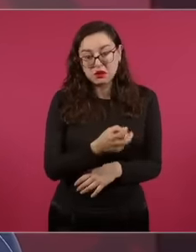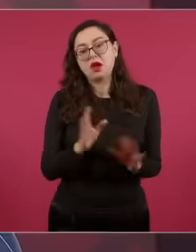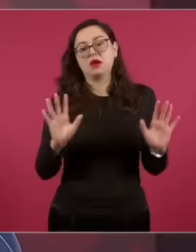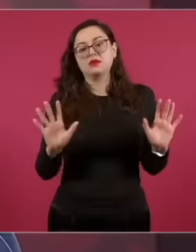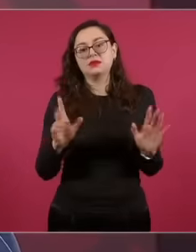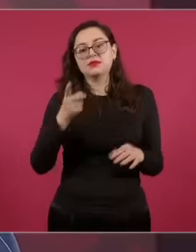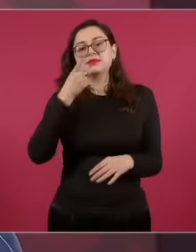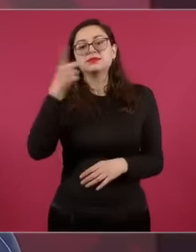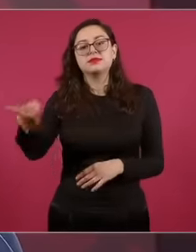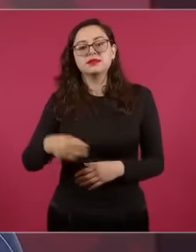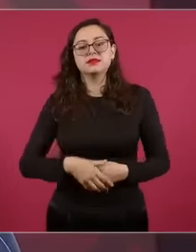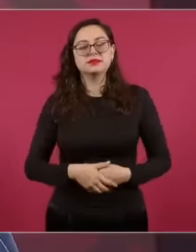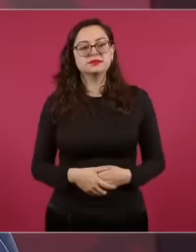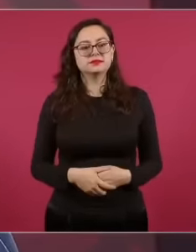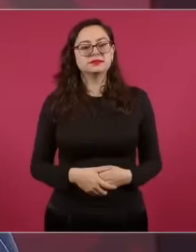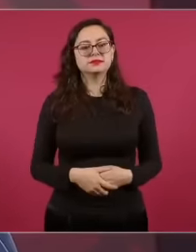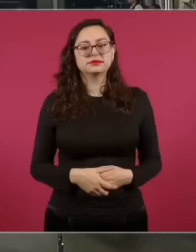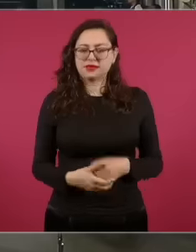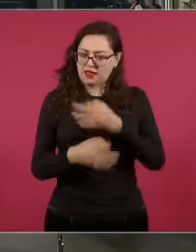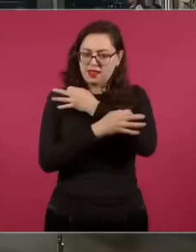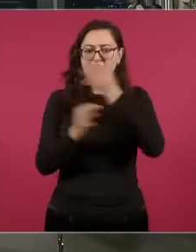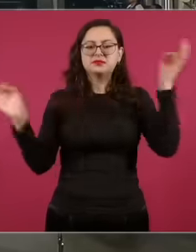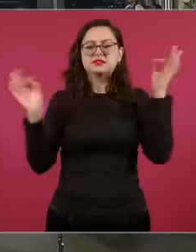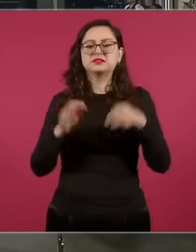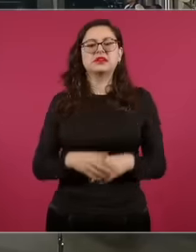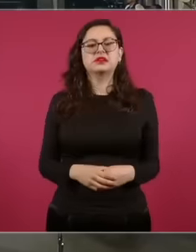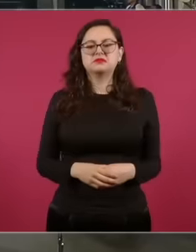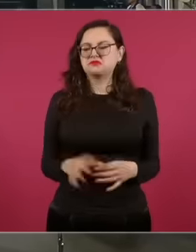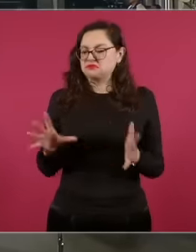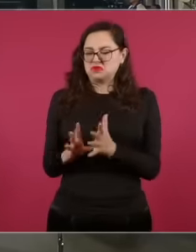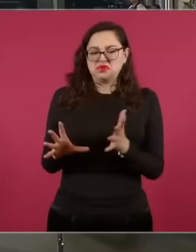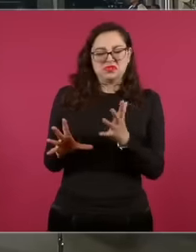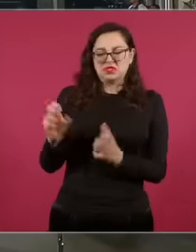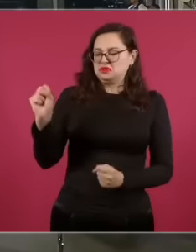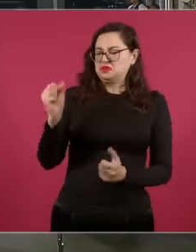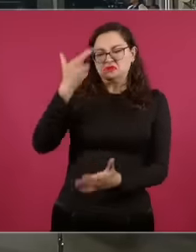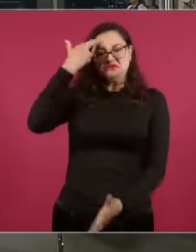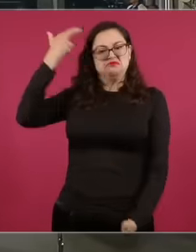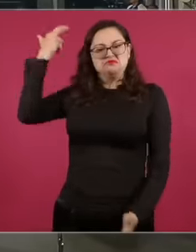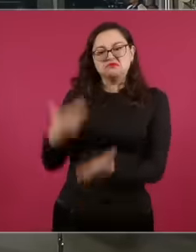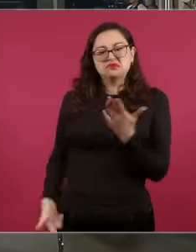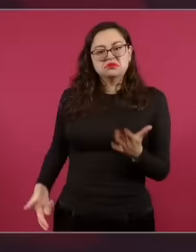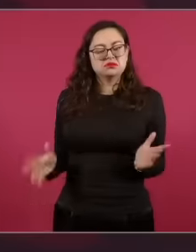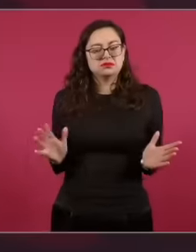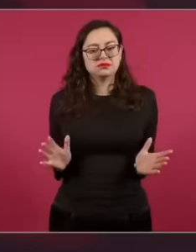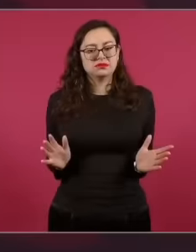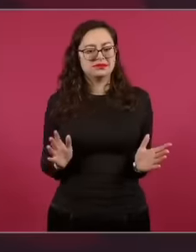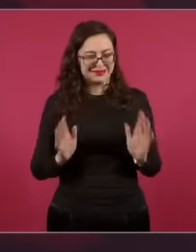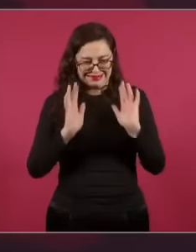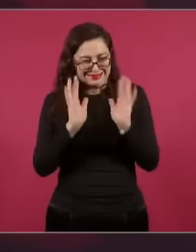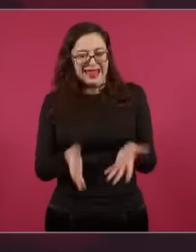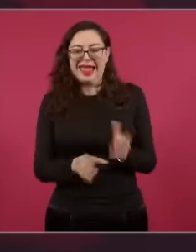letterheads because they have name and